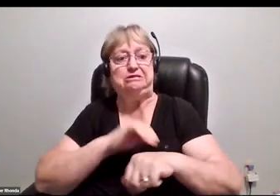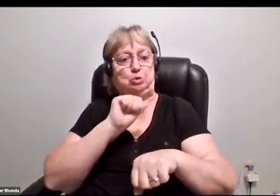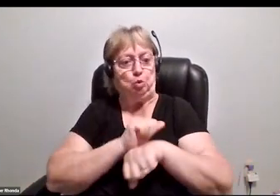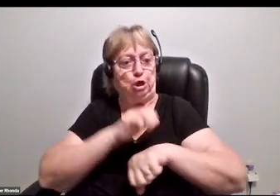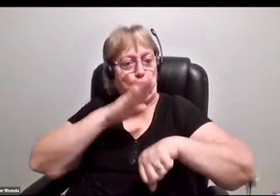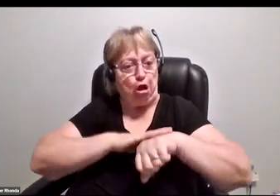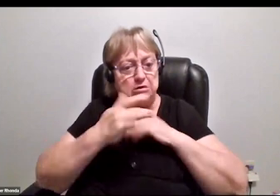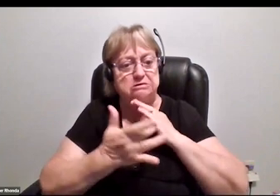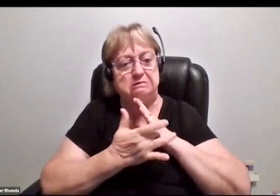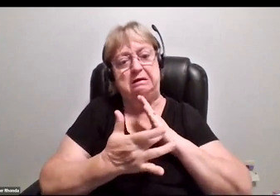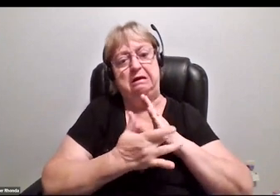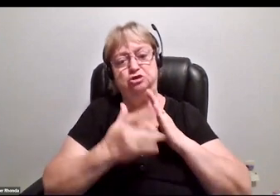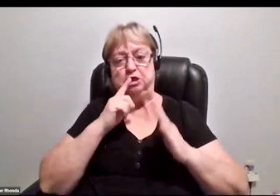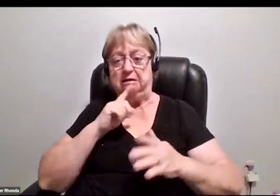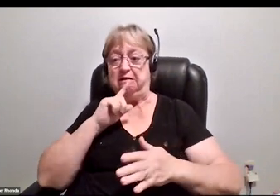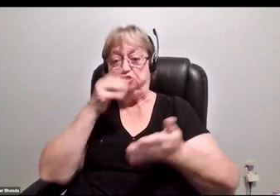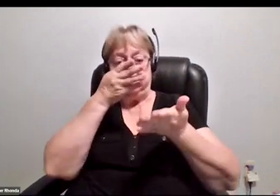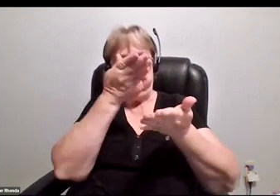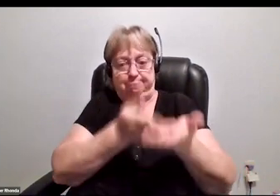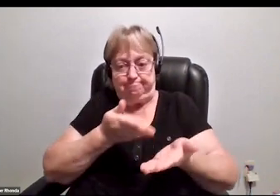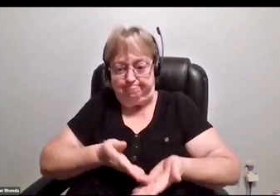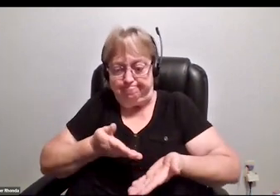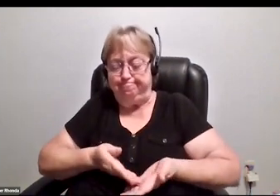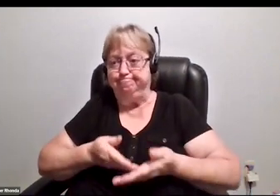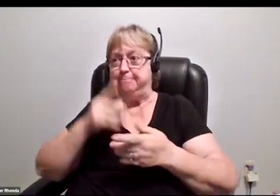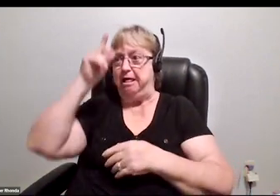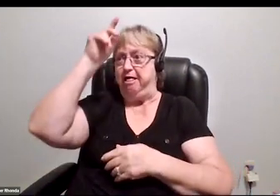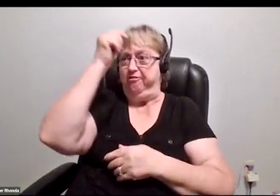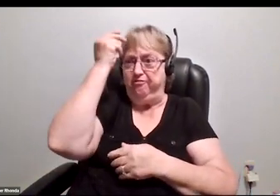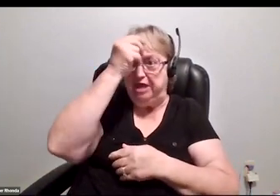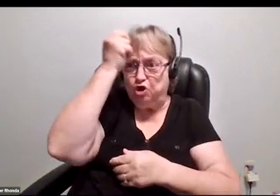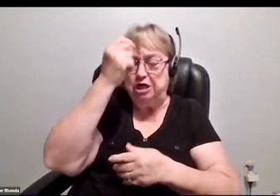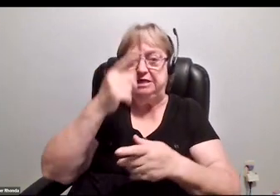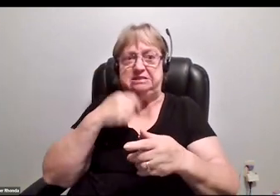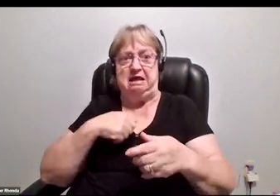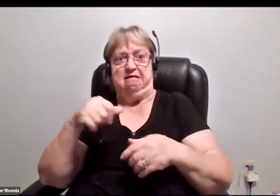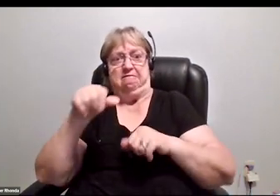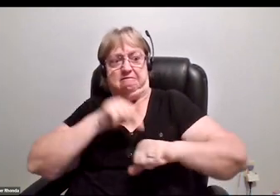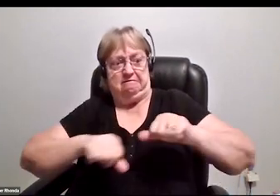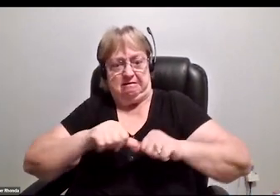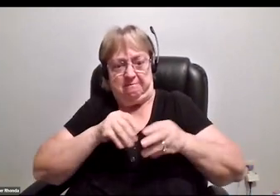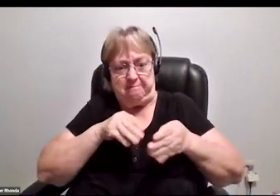the proofs, the theories, and the scientific methods and writing those papers.